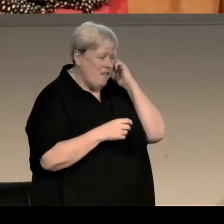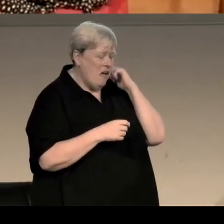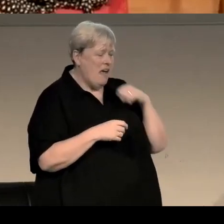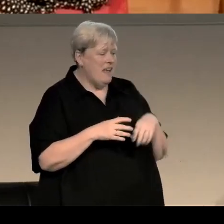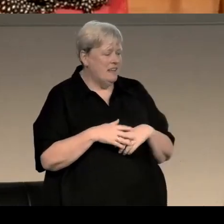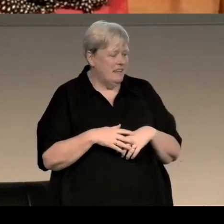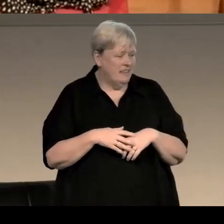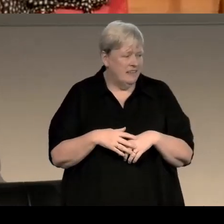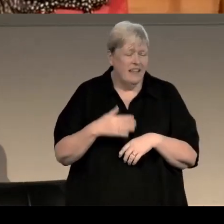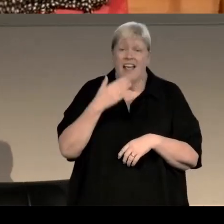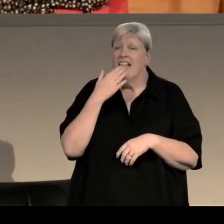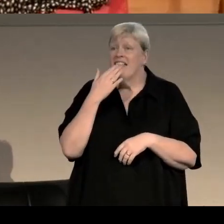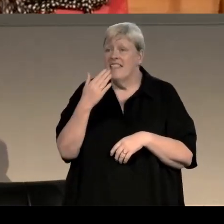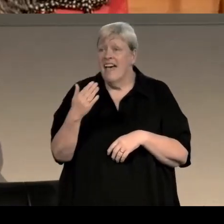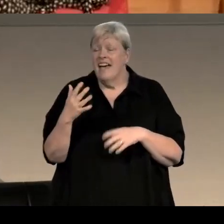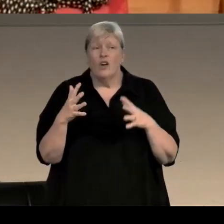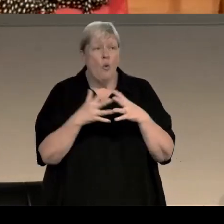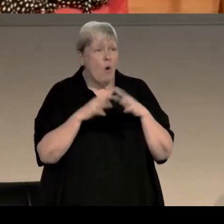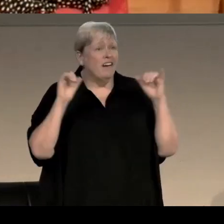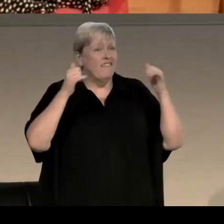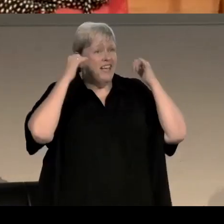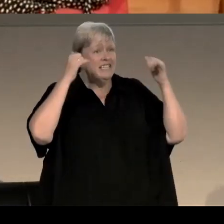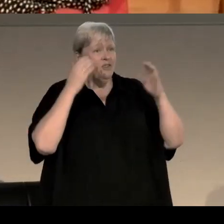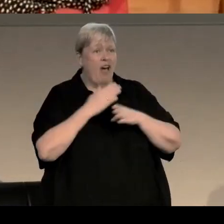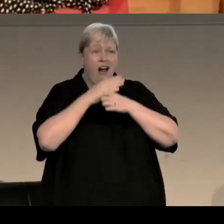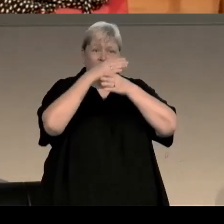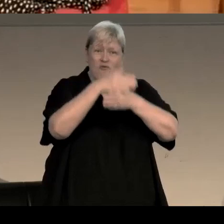And I'd also like to thank the WayWORD festival for their hard work on this session,